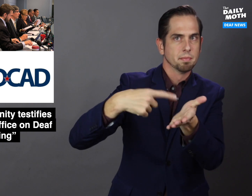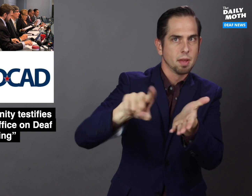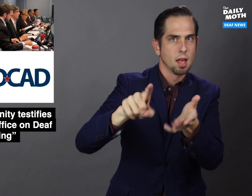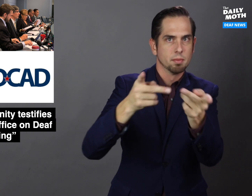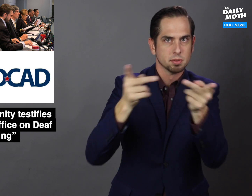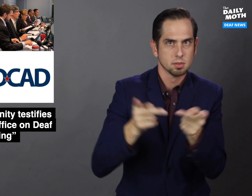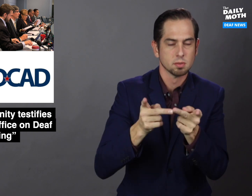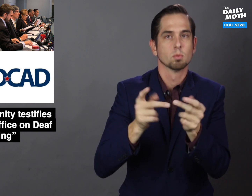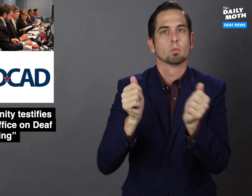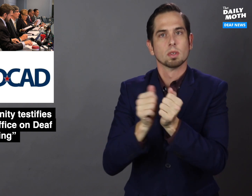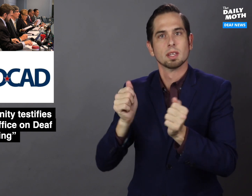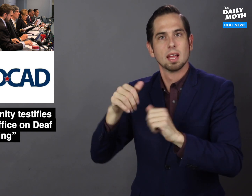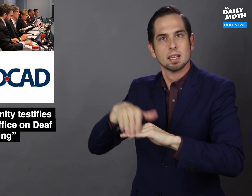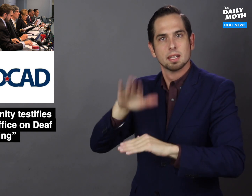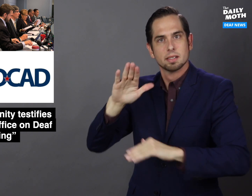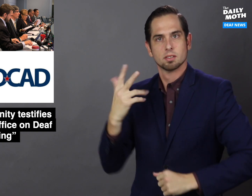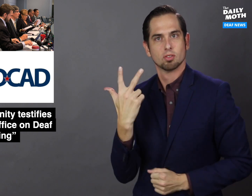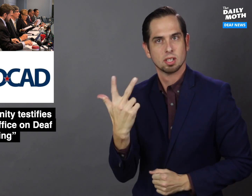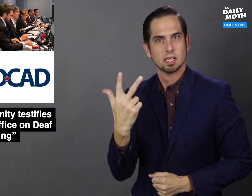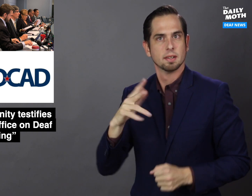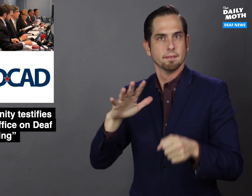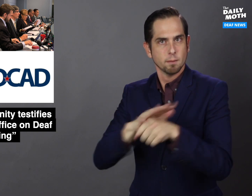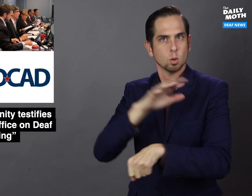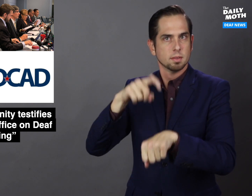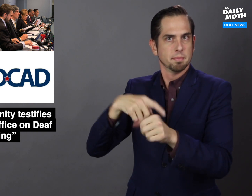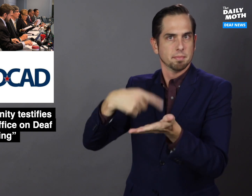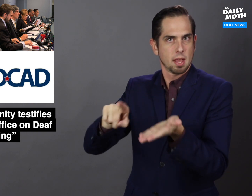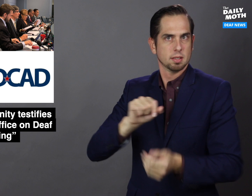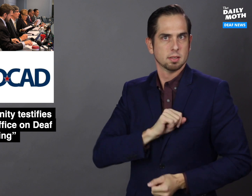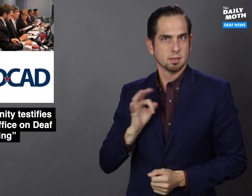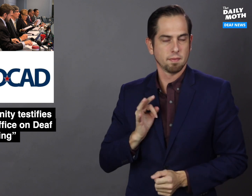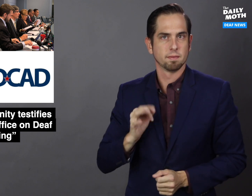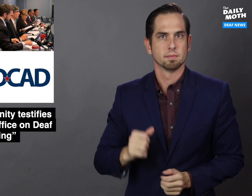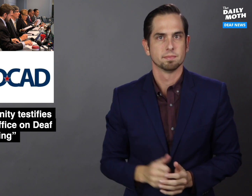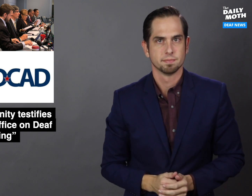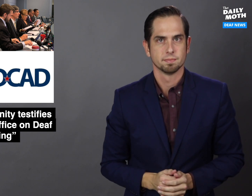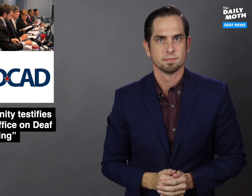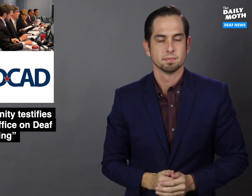paid position along with at least three full-time, paid staff.